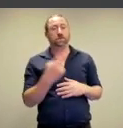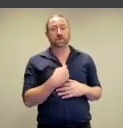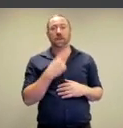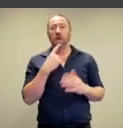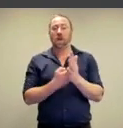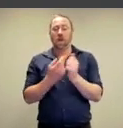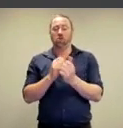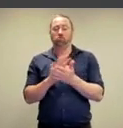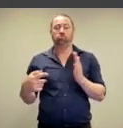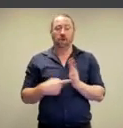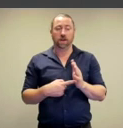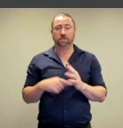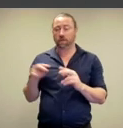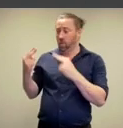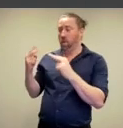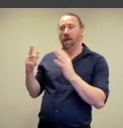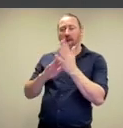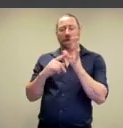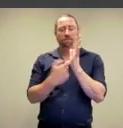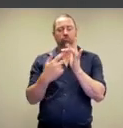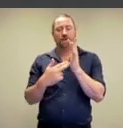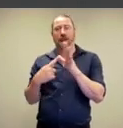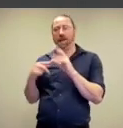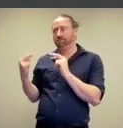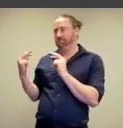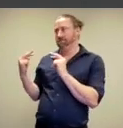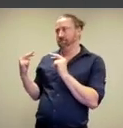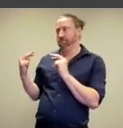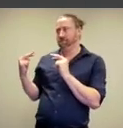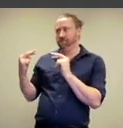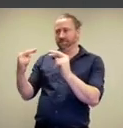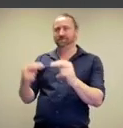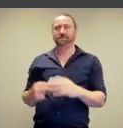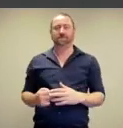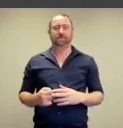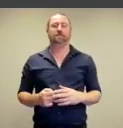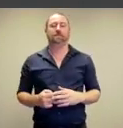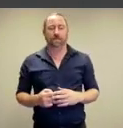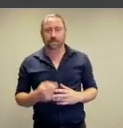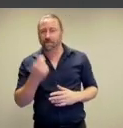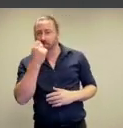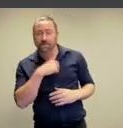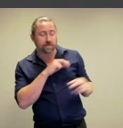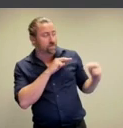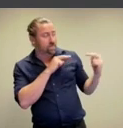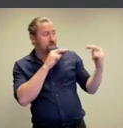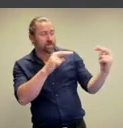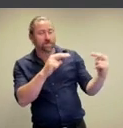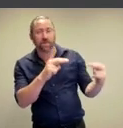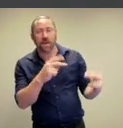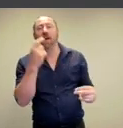so most of us are going to turn right to